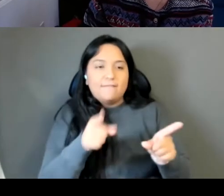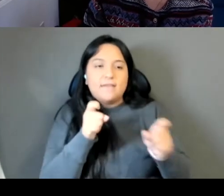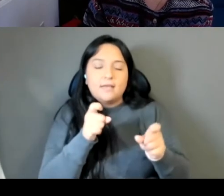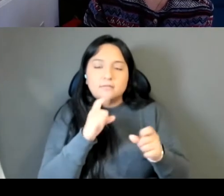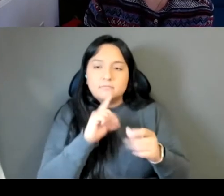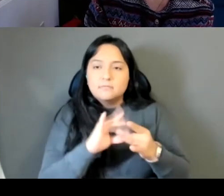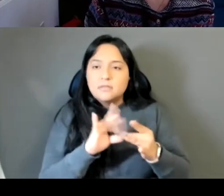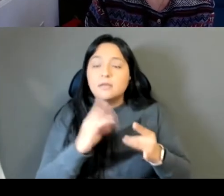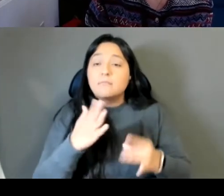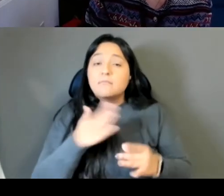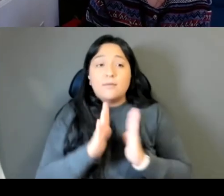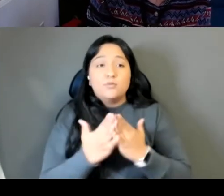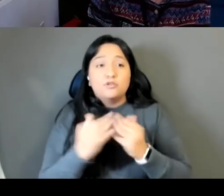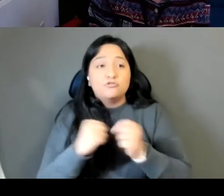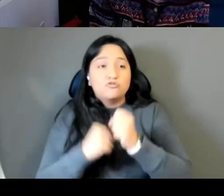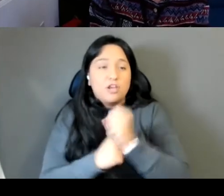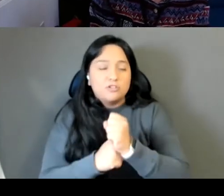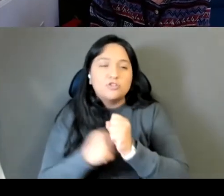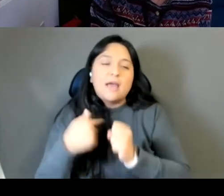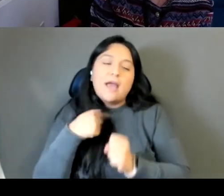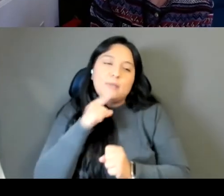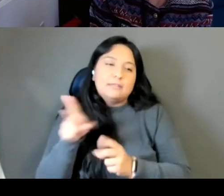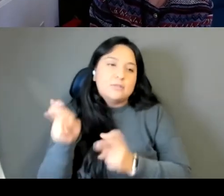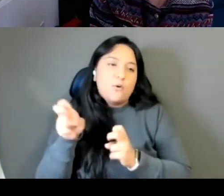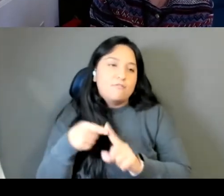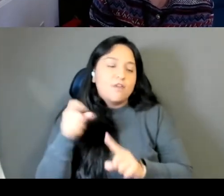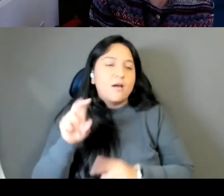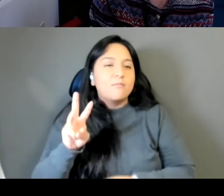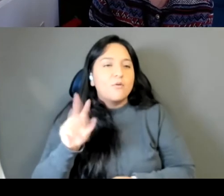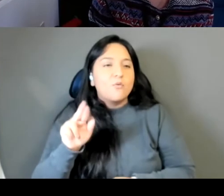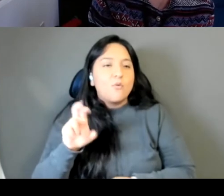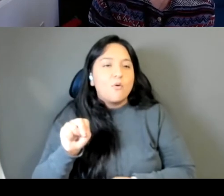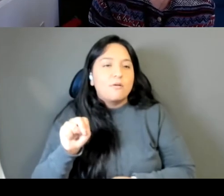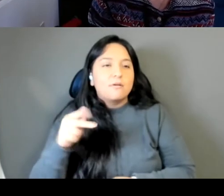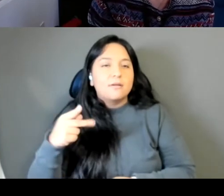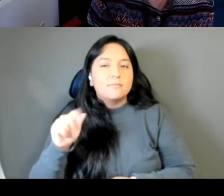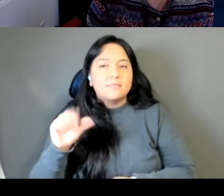of my book from Warren Piece, because I'm so, you know, defiantly out of fashion but